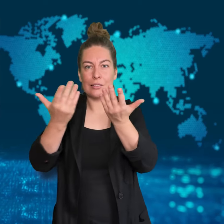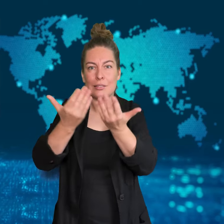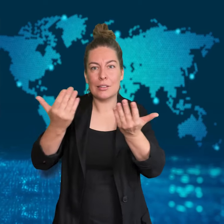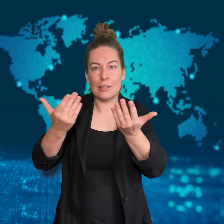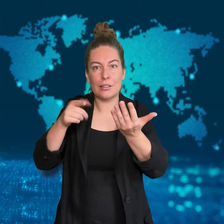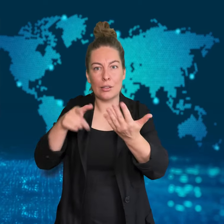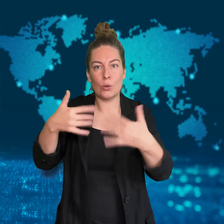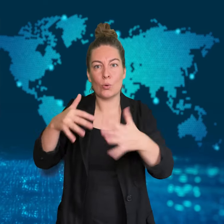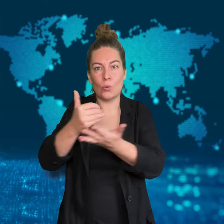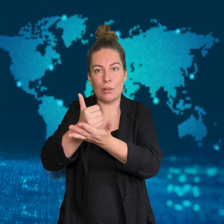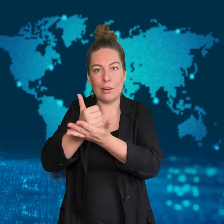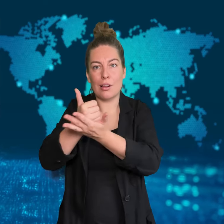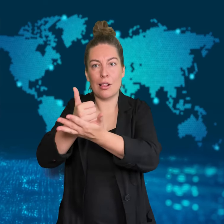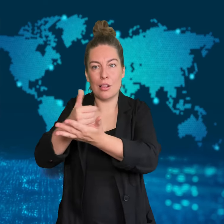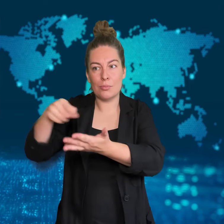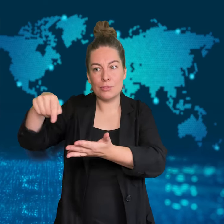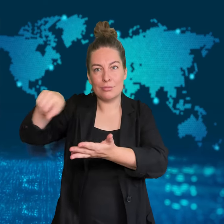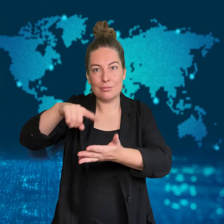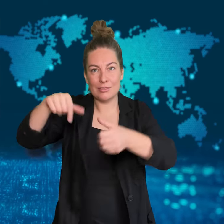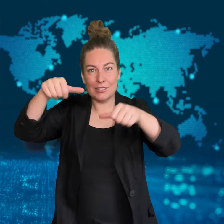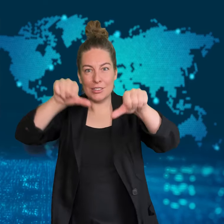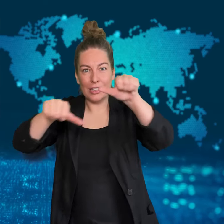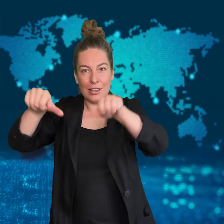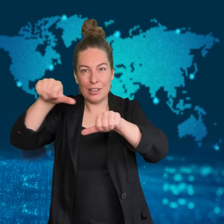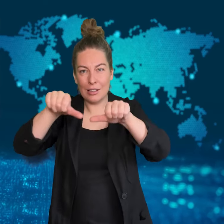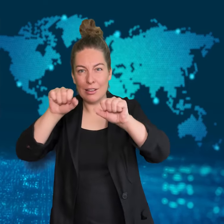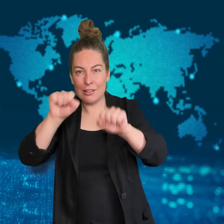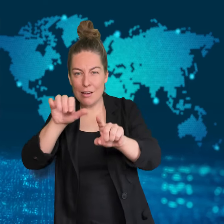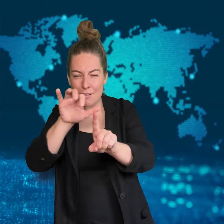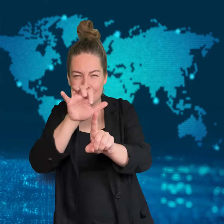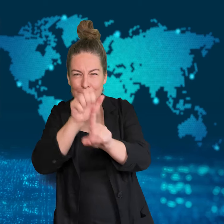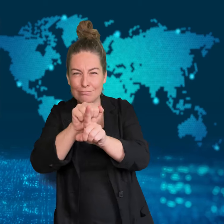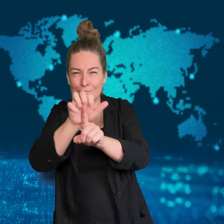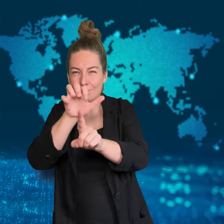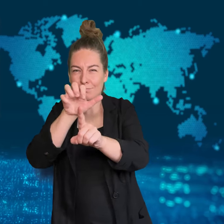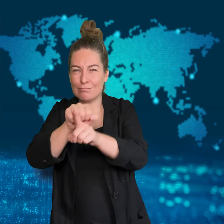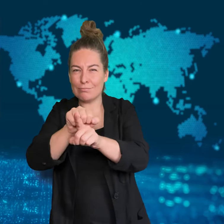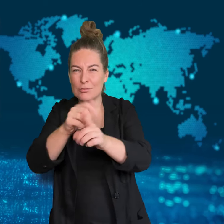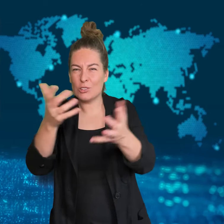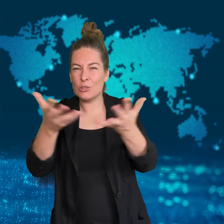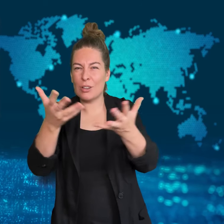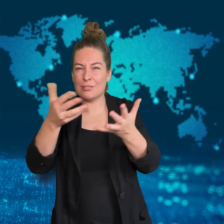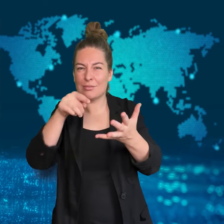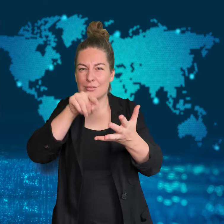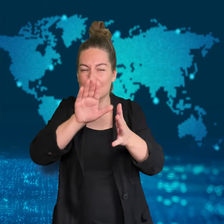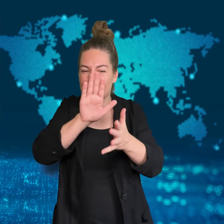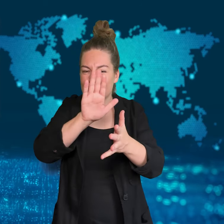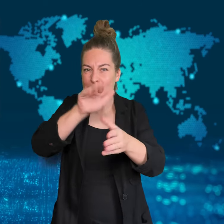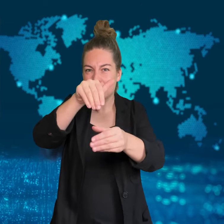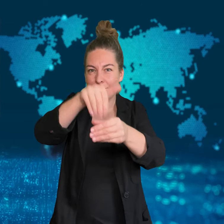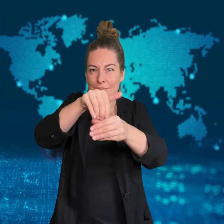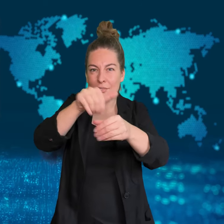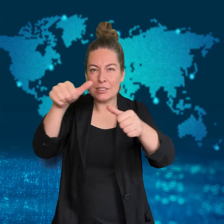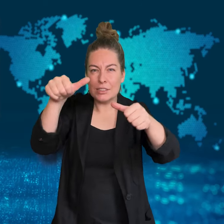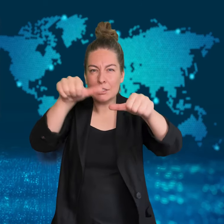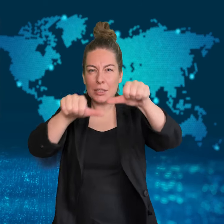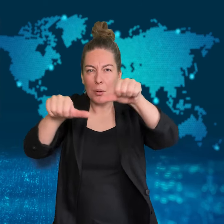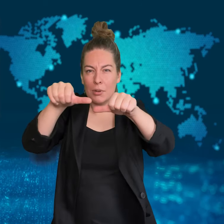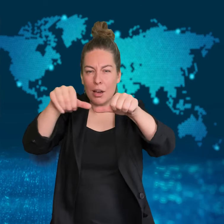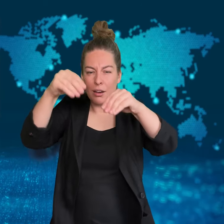the chemical composition and age of the crystals.